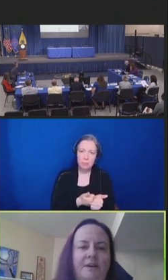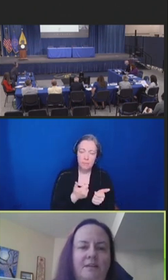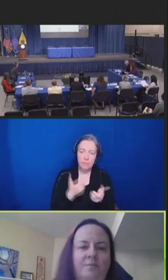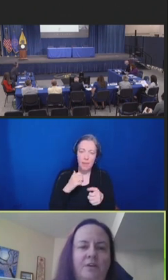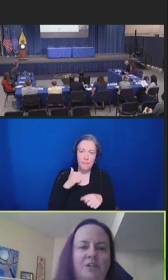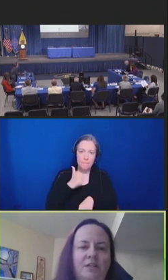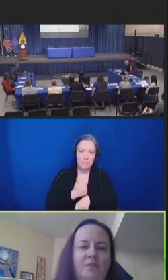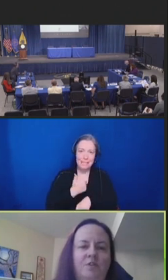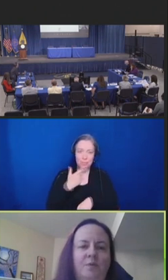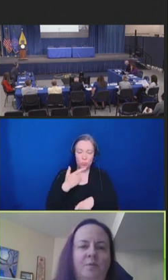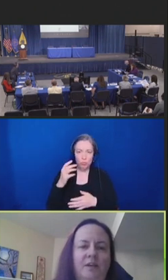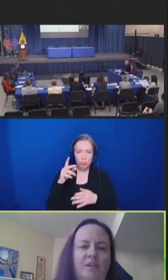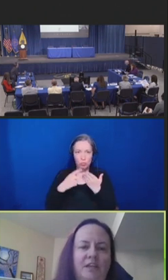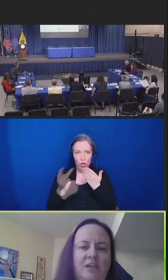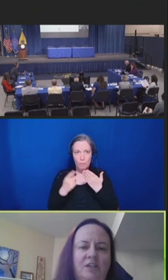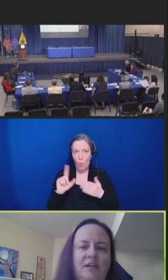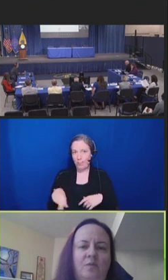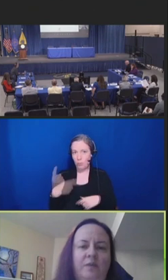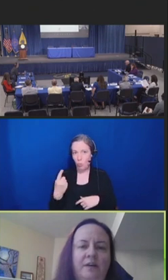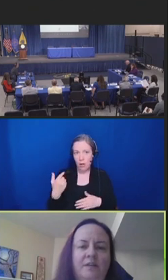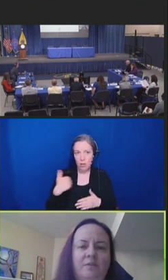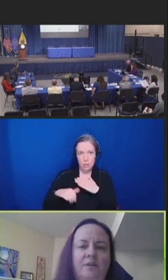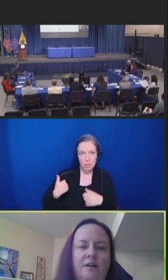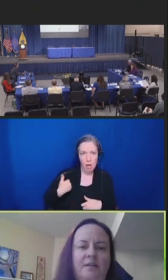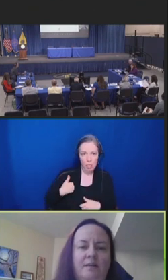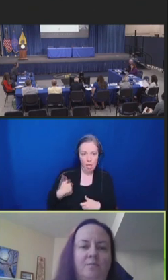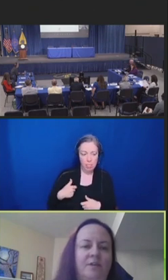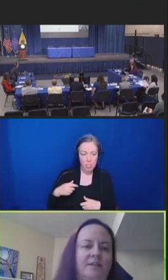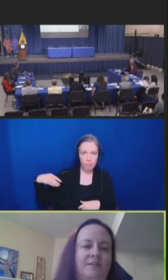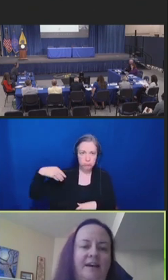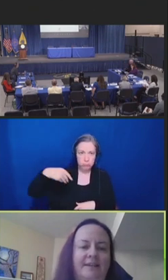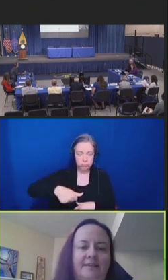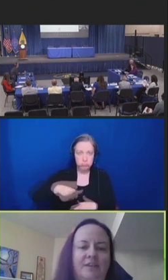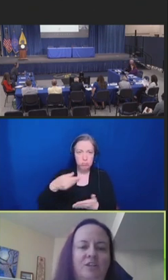funds projects which promote education and awareness regarding the importance of vaccination.